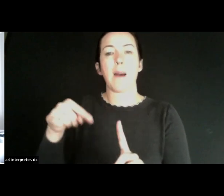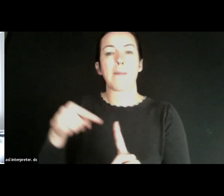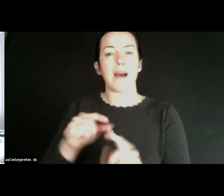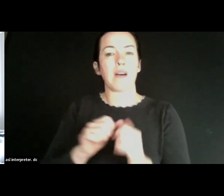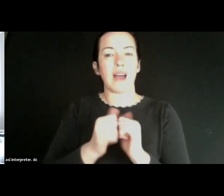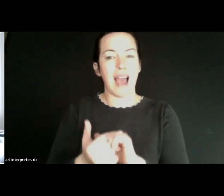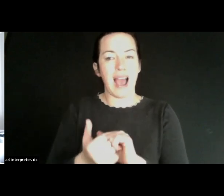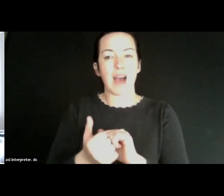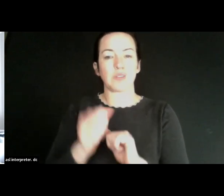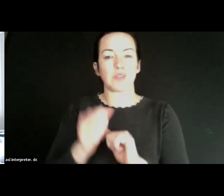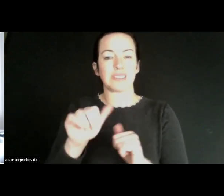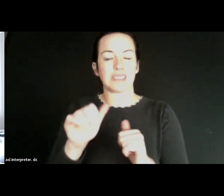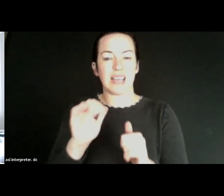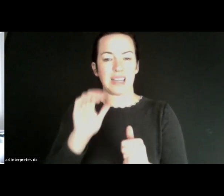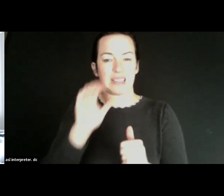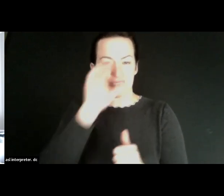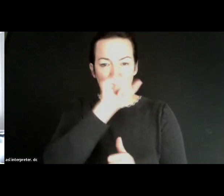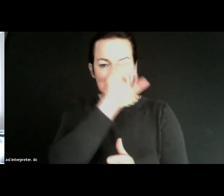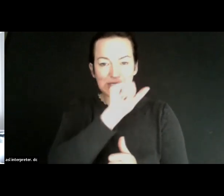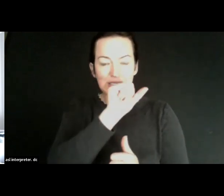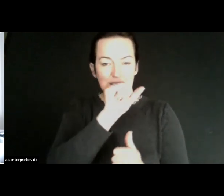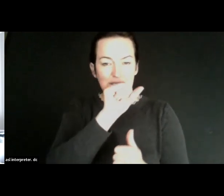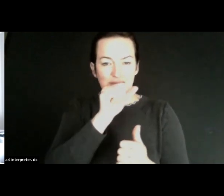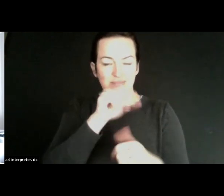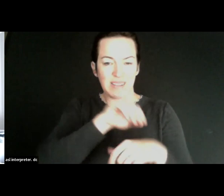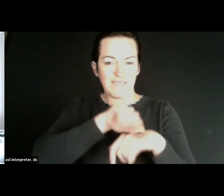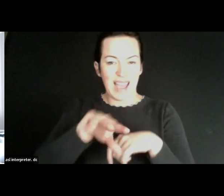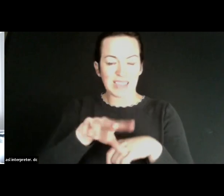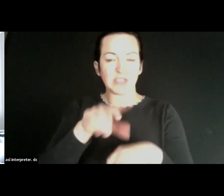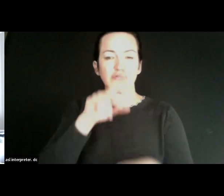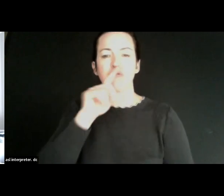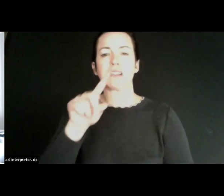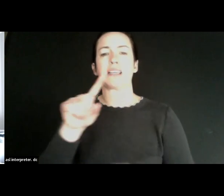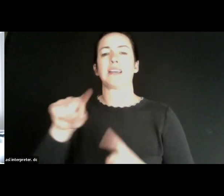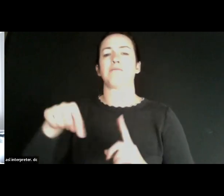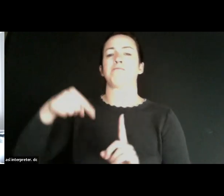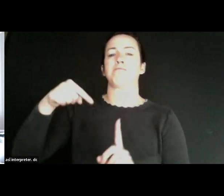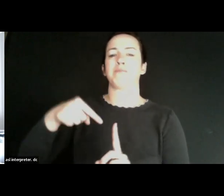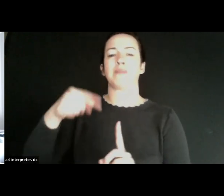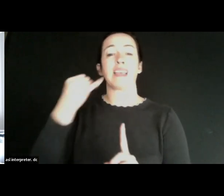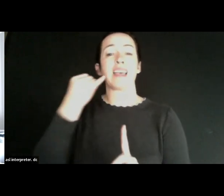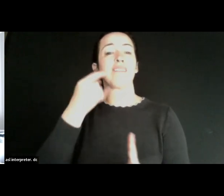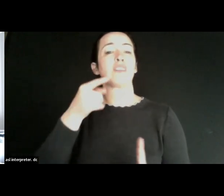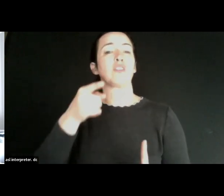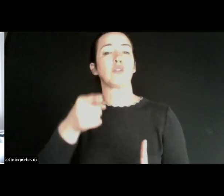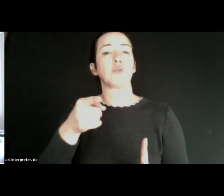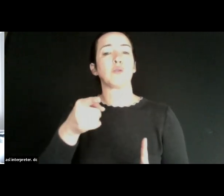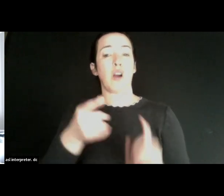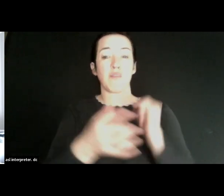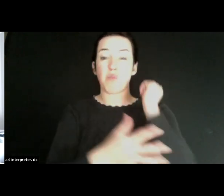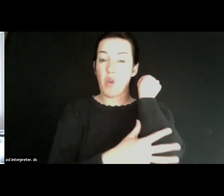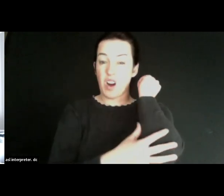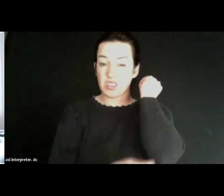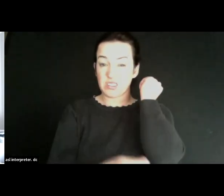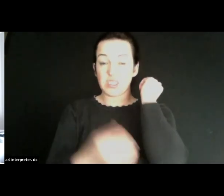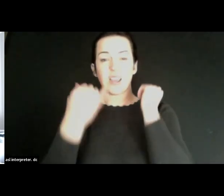these disparities come into play? It has to do with? If you are If you are an immigrant,